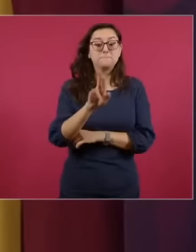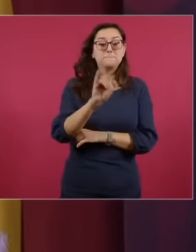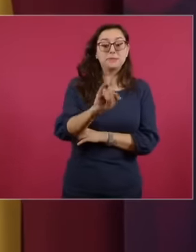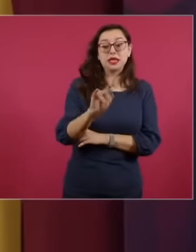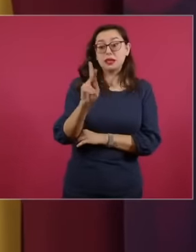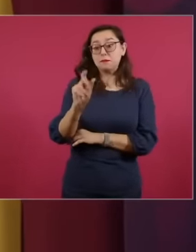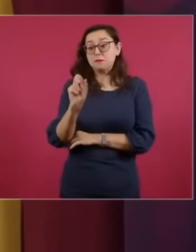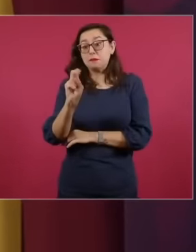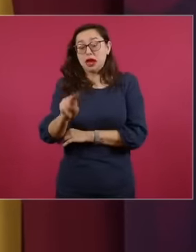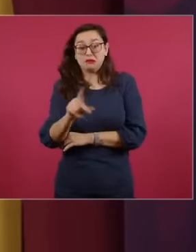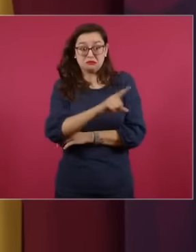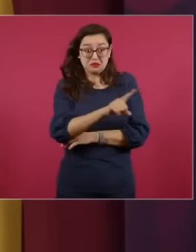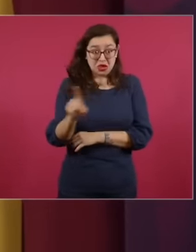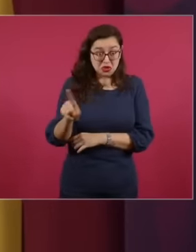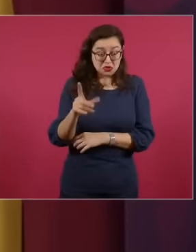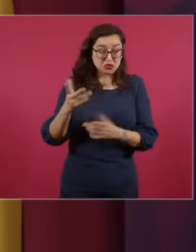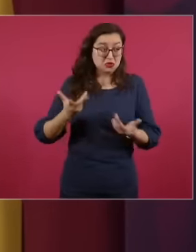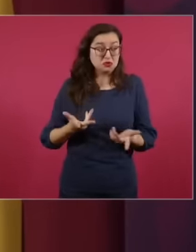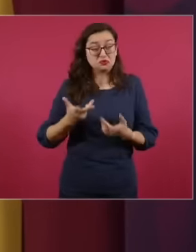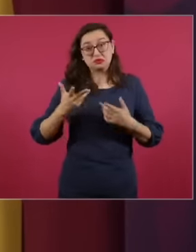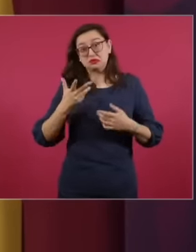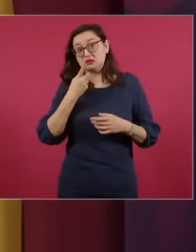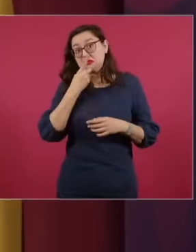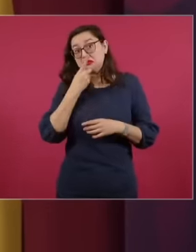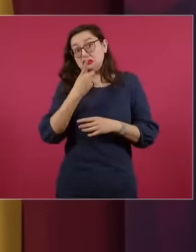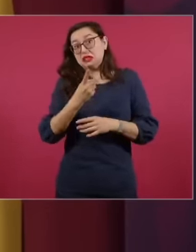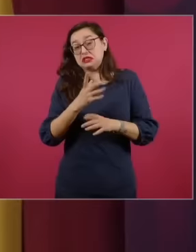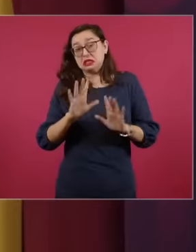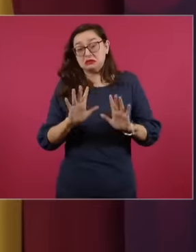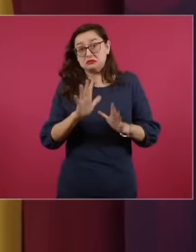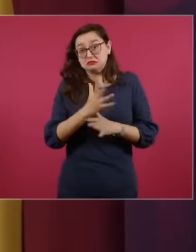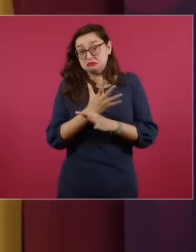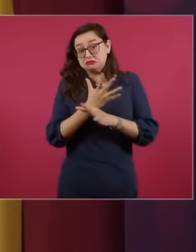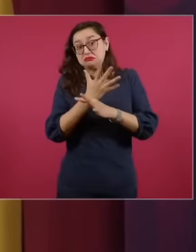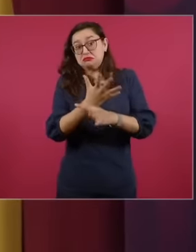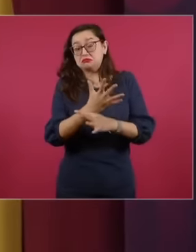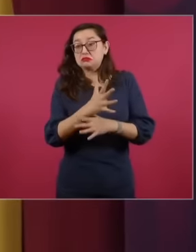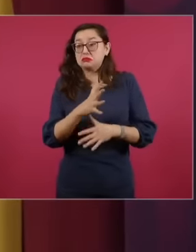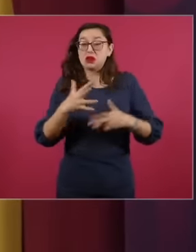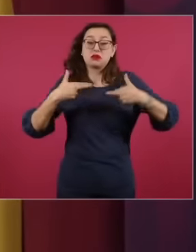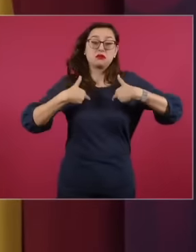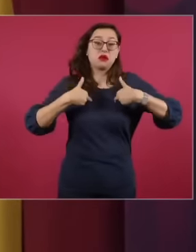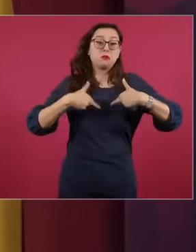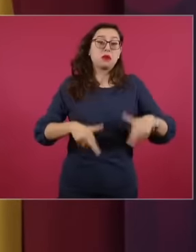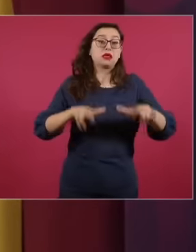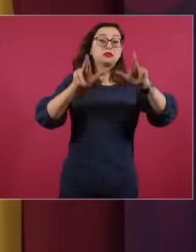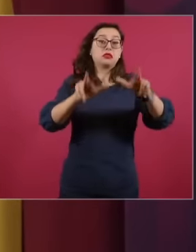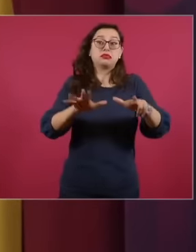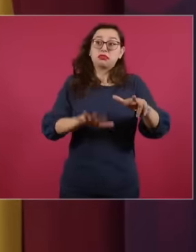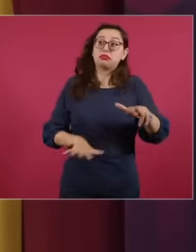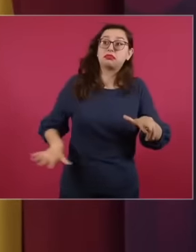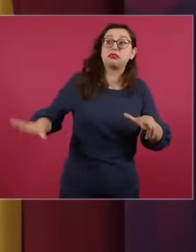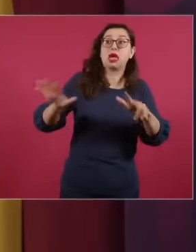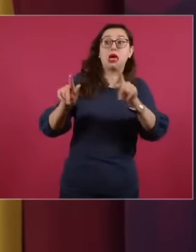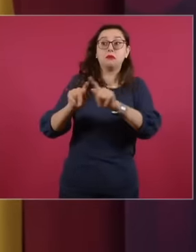popular representatives approved reforms to the Constitution and the laws